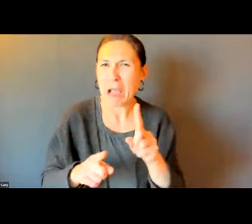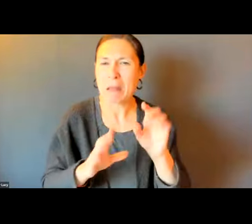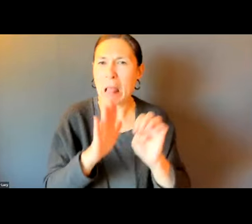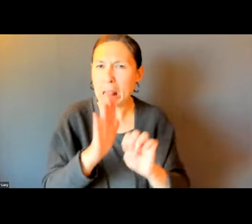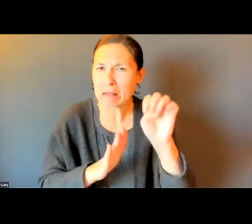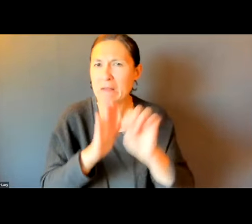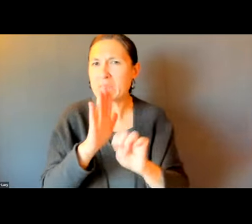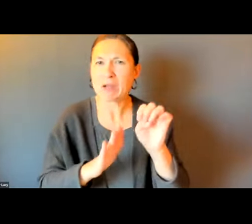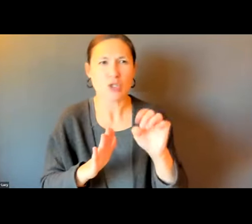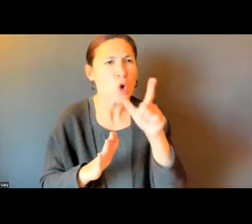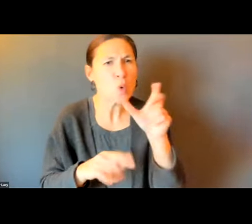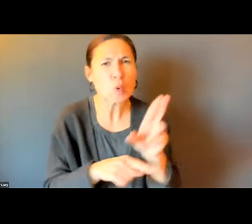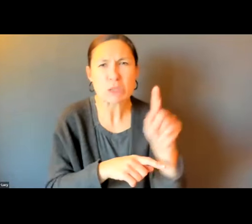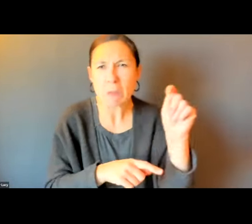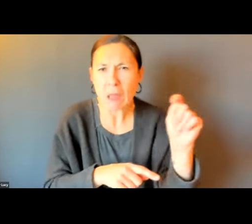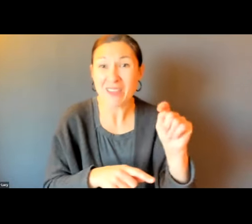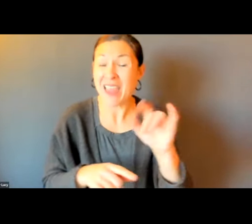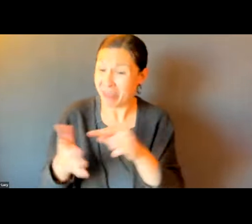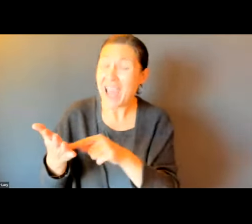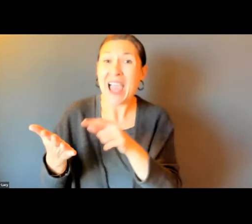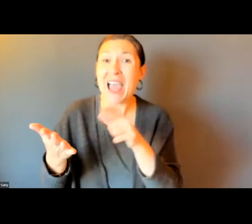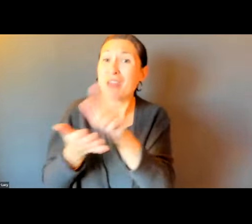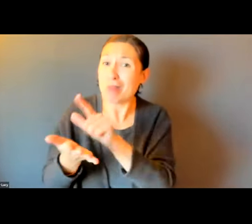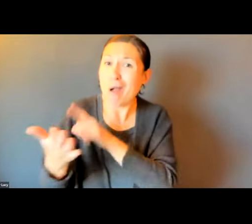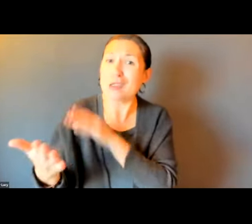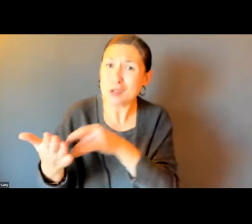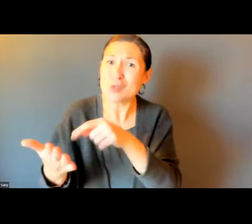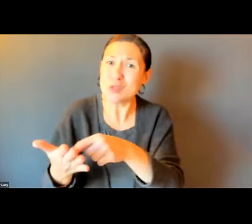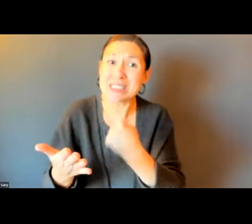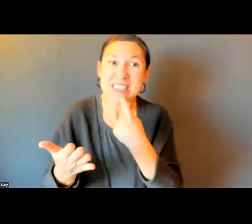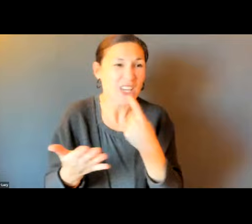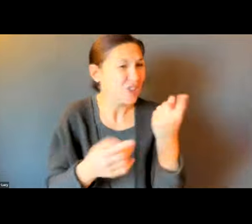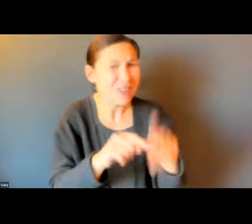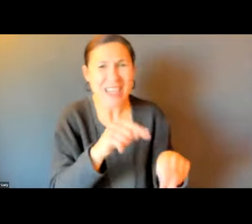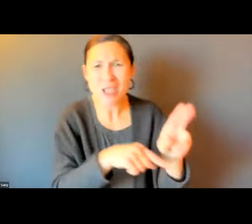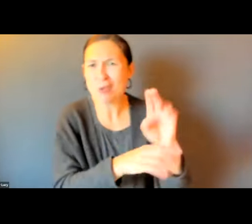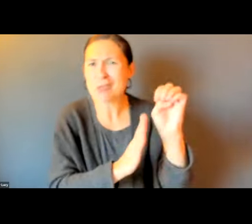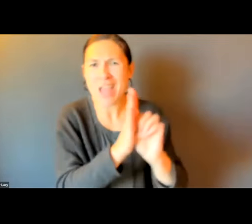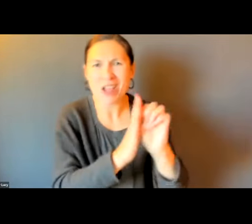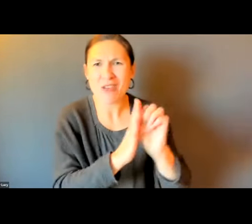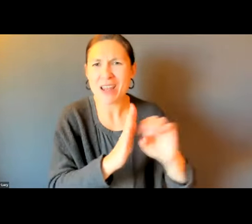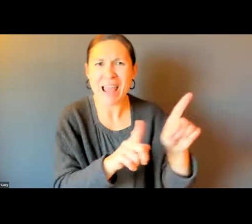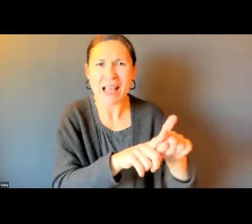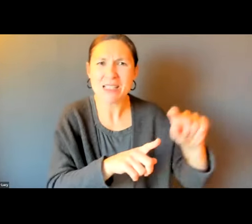BILL HENNING SPOKE ABOUT. IT IS ABOUT THE BATHROOMS. THAT ALSO IS IN THE --